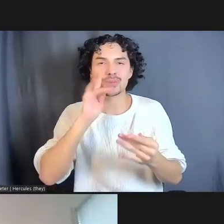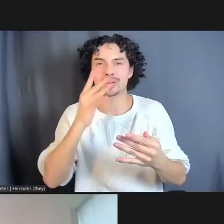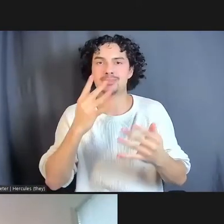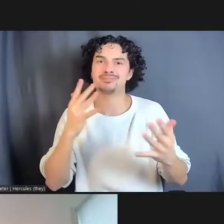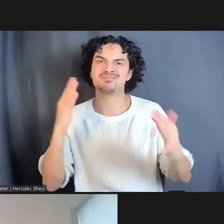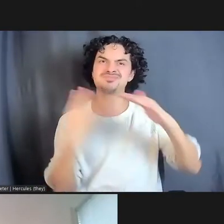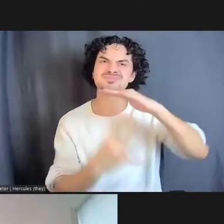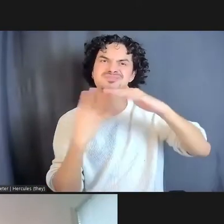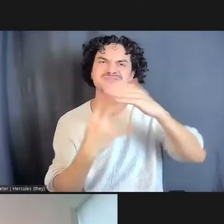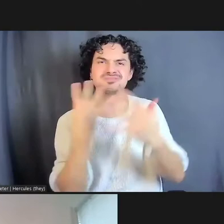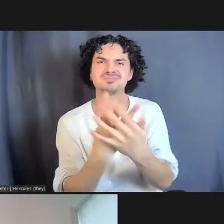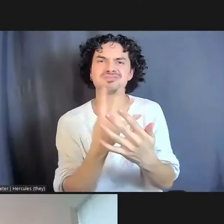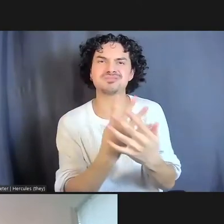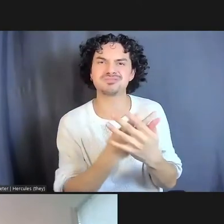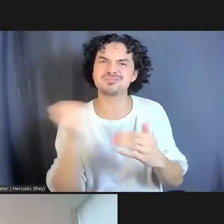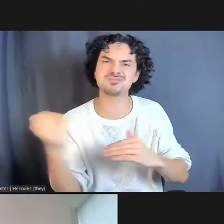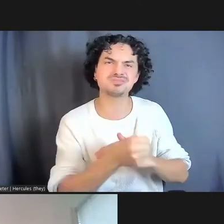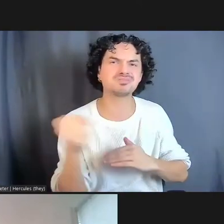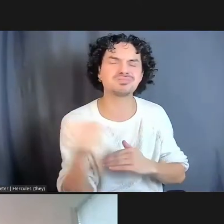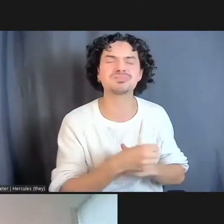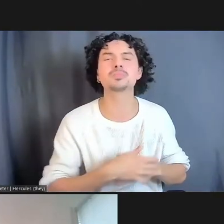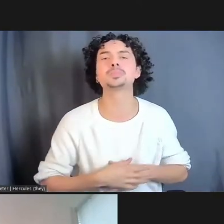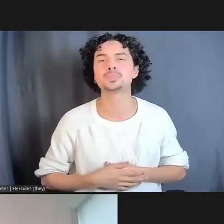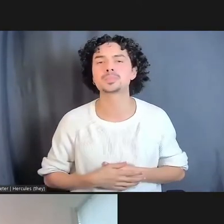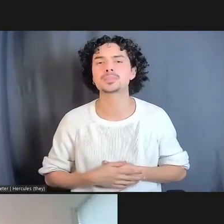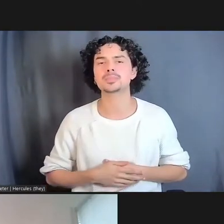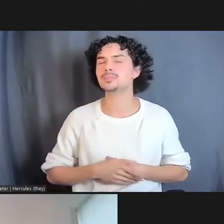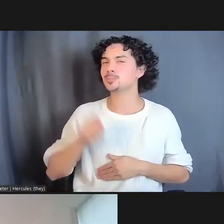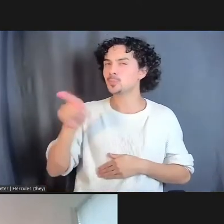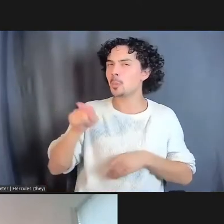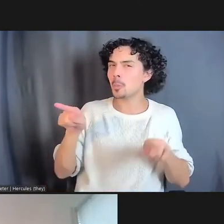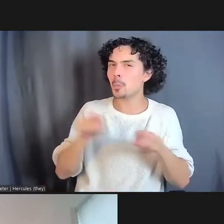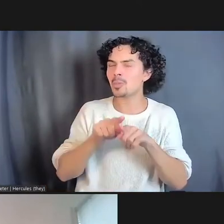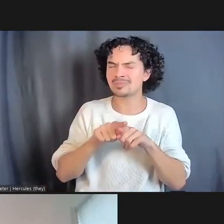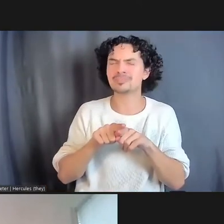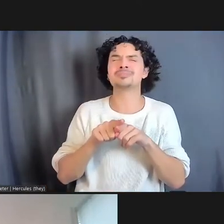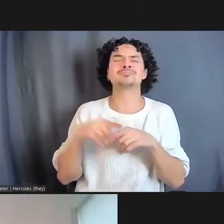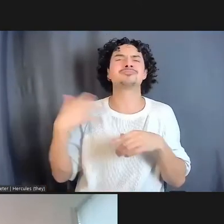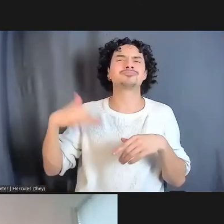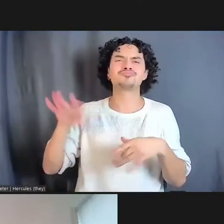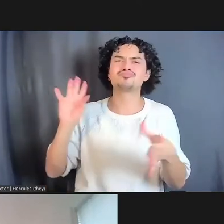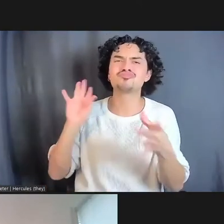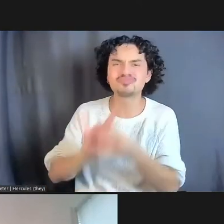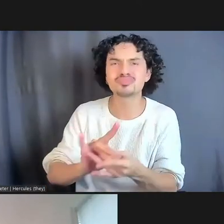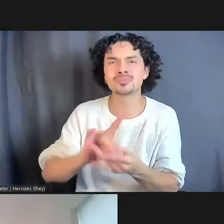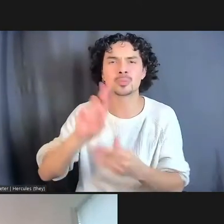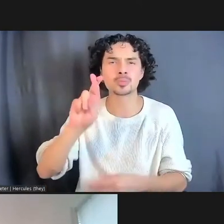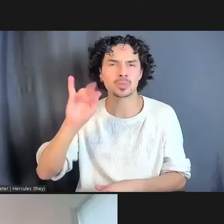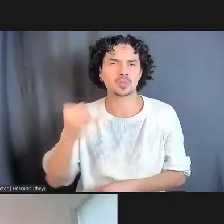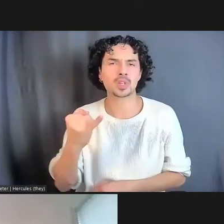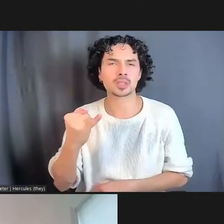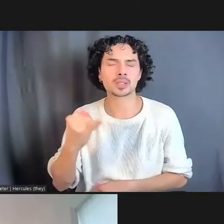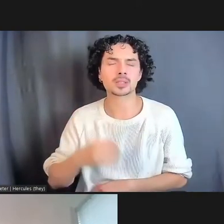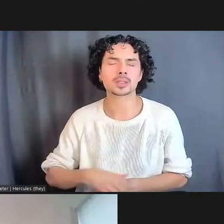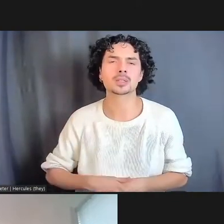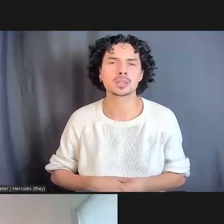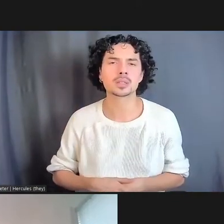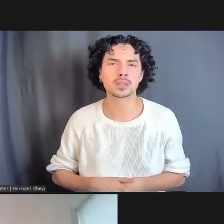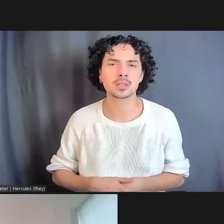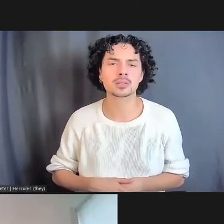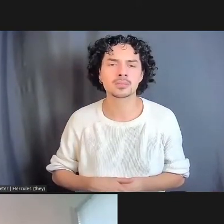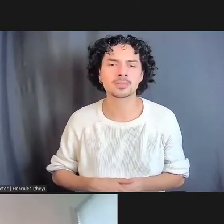So, you are also very connected to the idea of restorative justice, and Restore